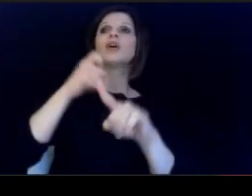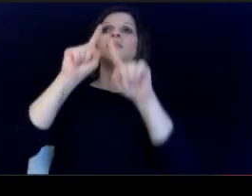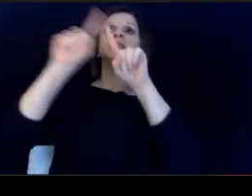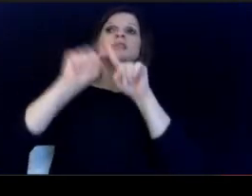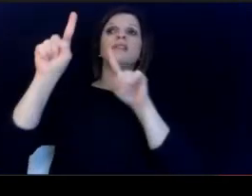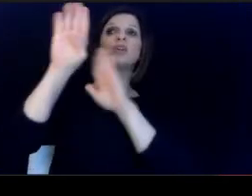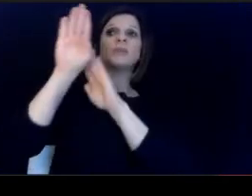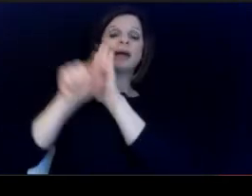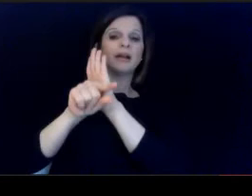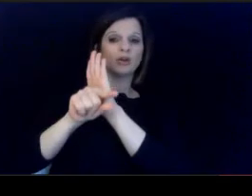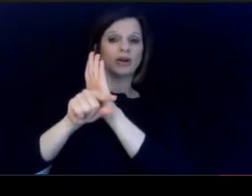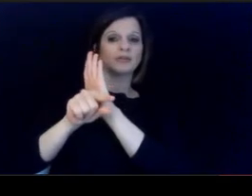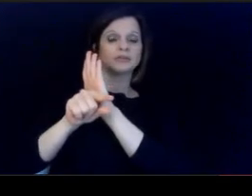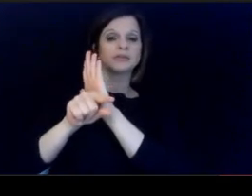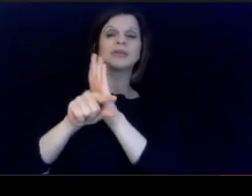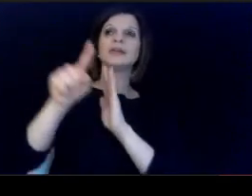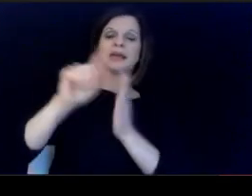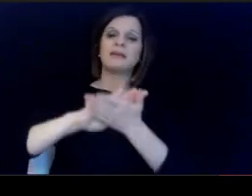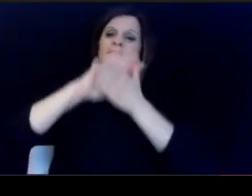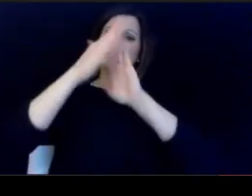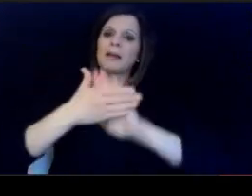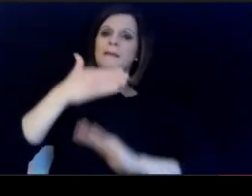better local and global citizens.